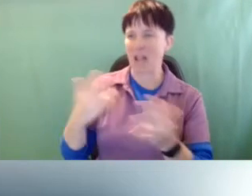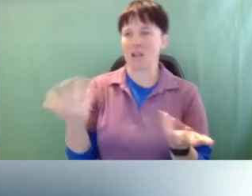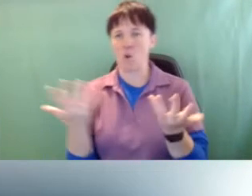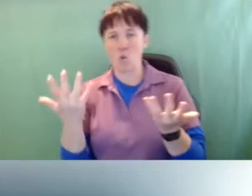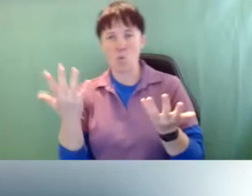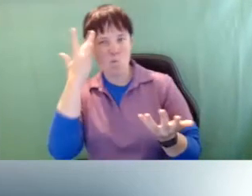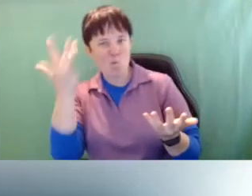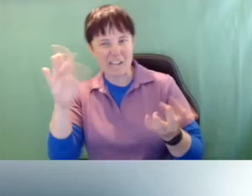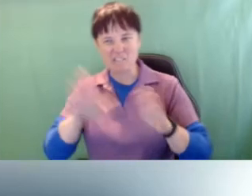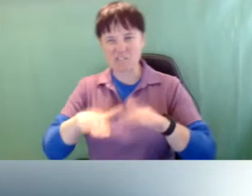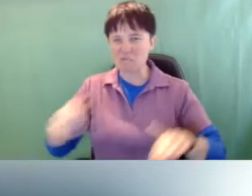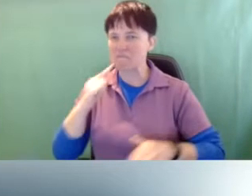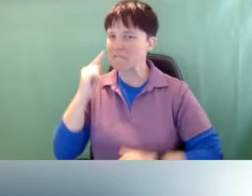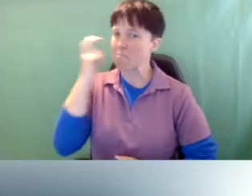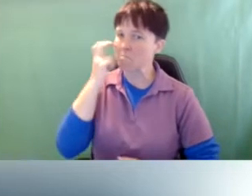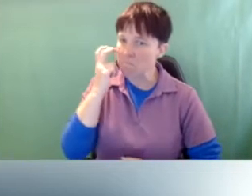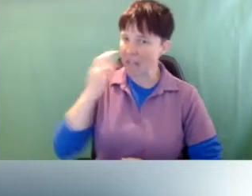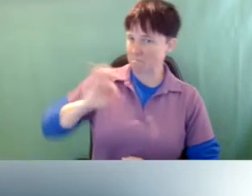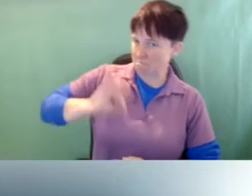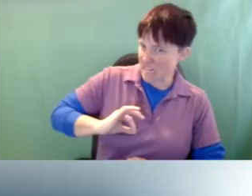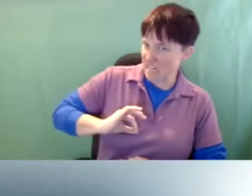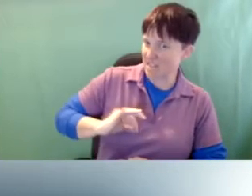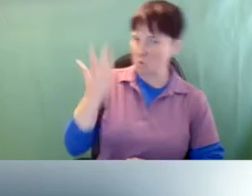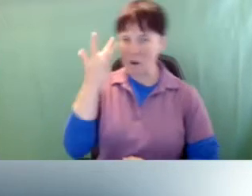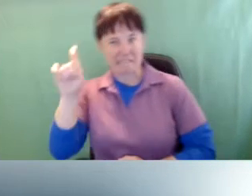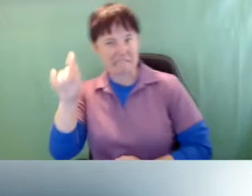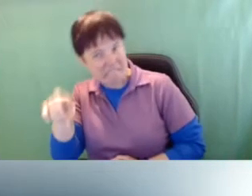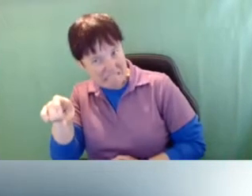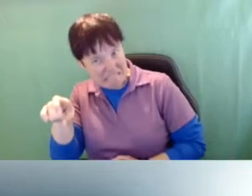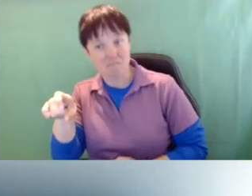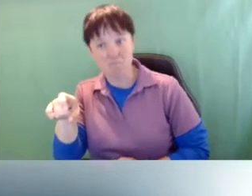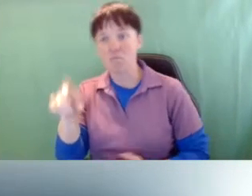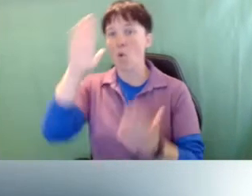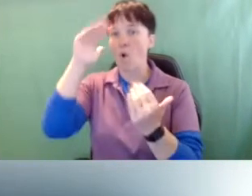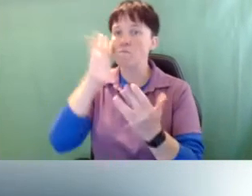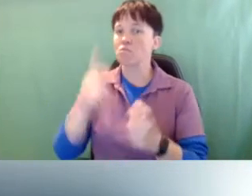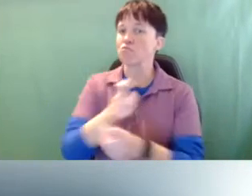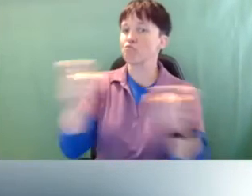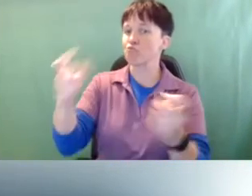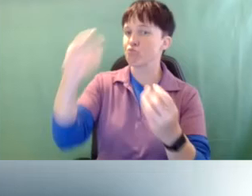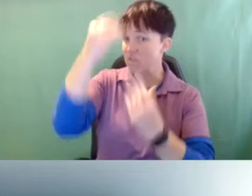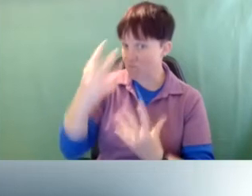and need them, and hopefully it will give you information that you can then share or